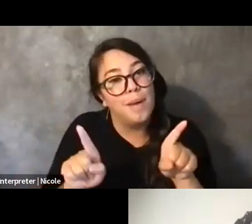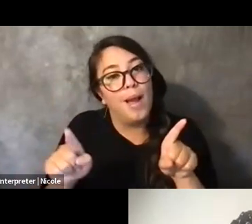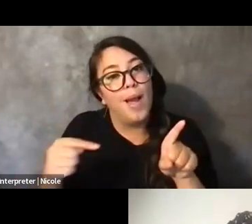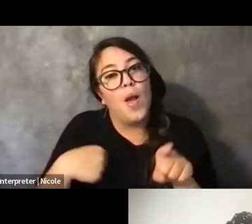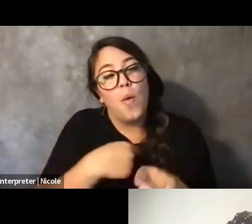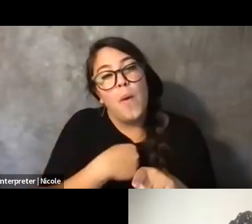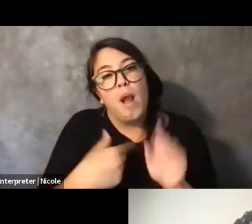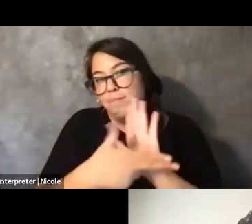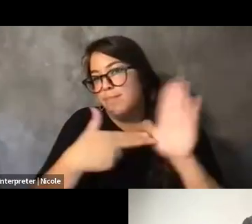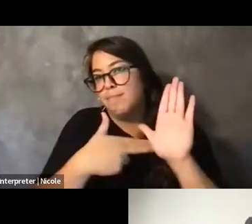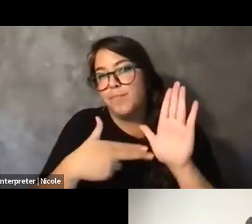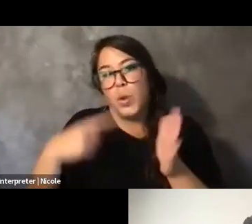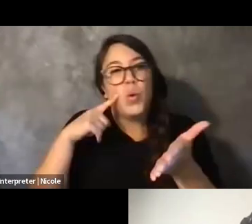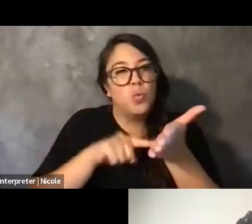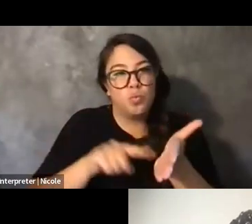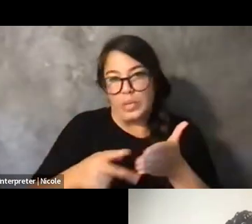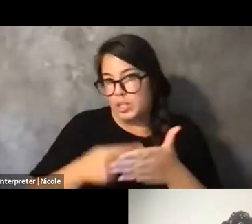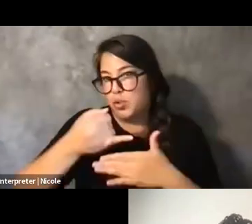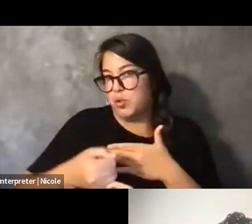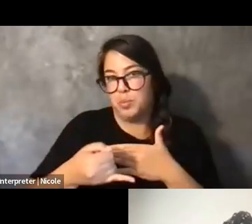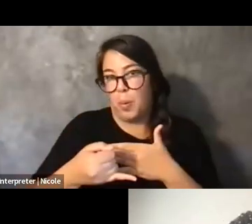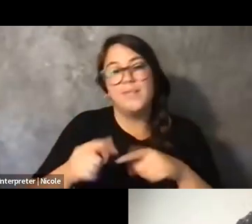But what does research do for the community, you know?